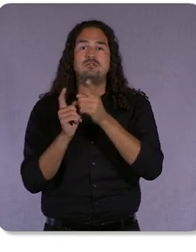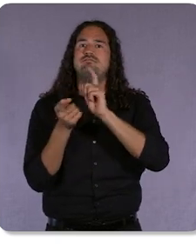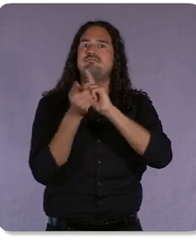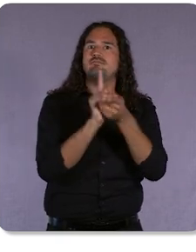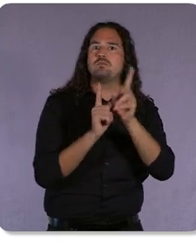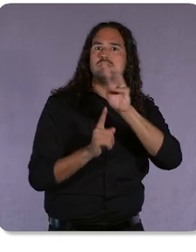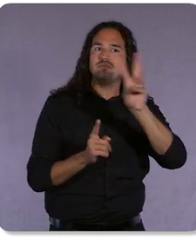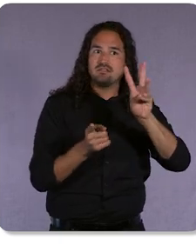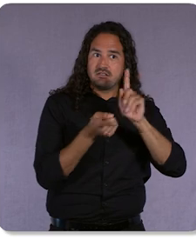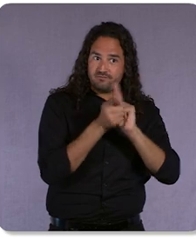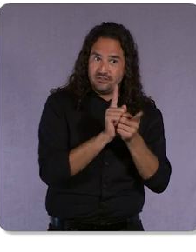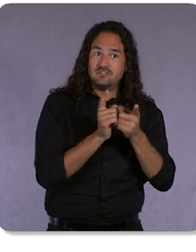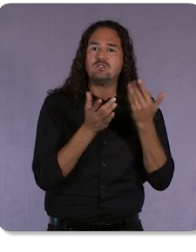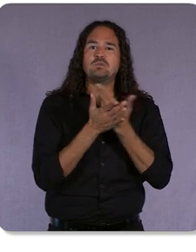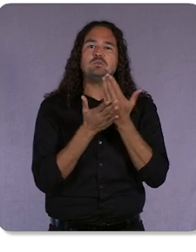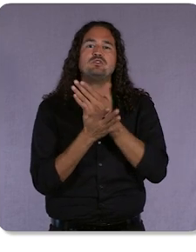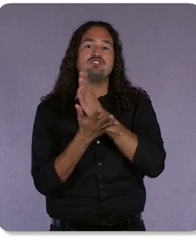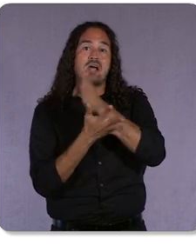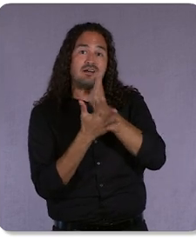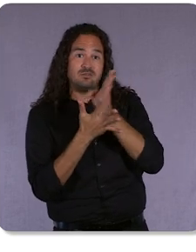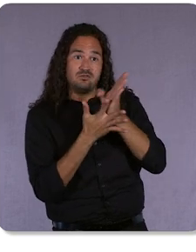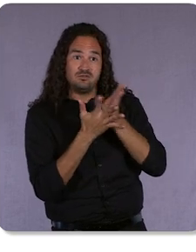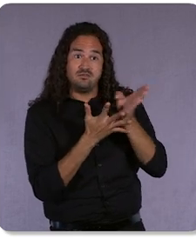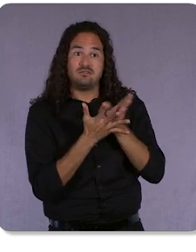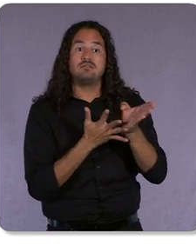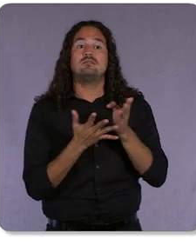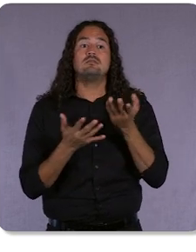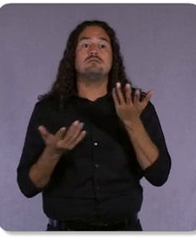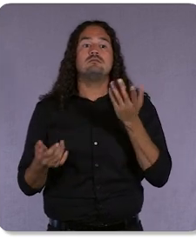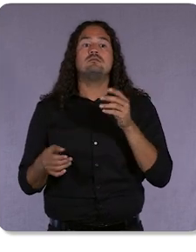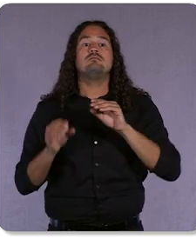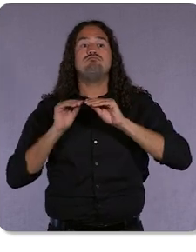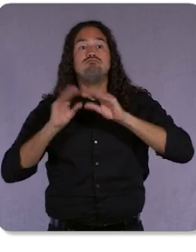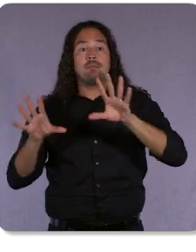Conversions for web in Search Ads 360 for you to maintain deep insights.